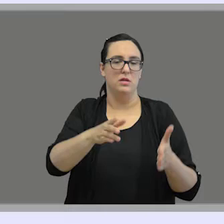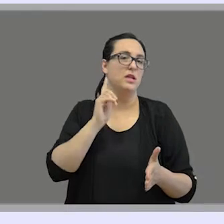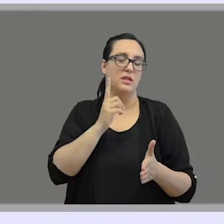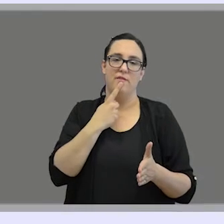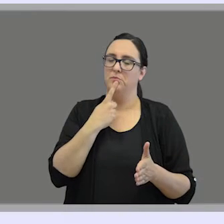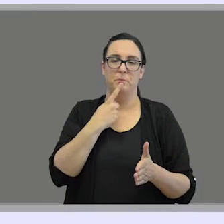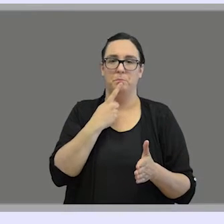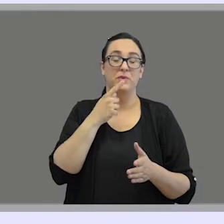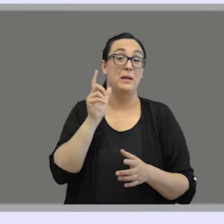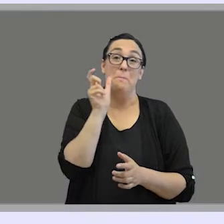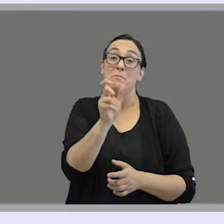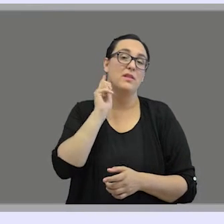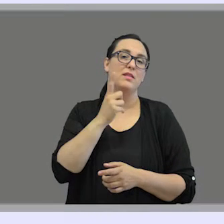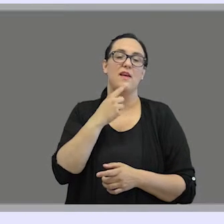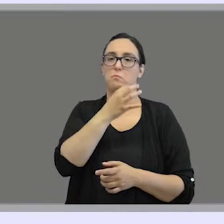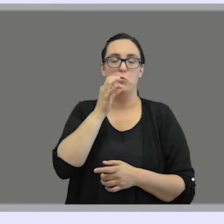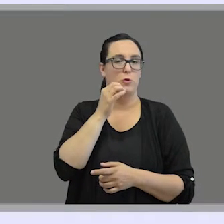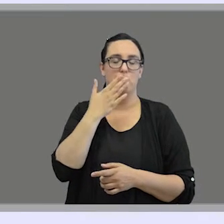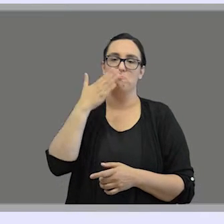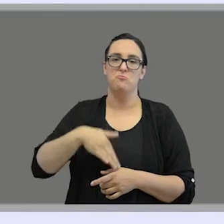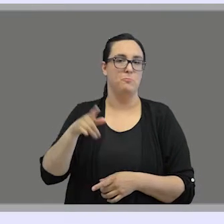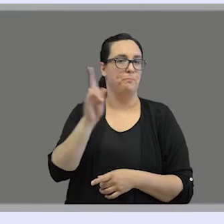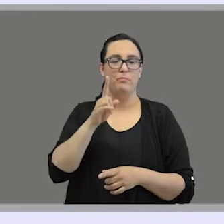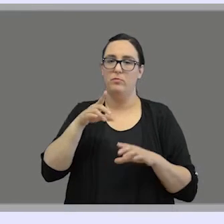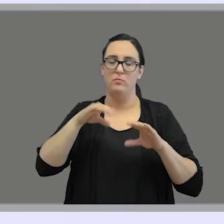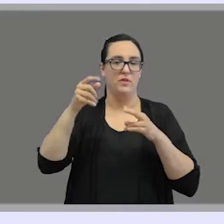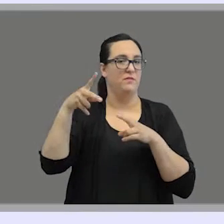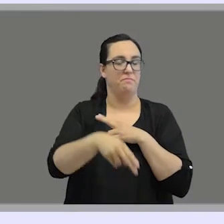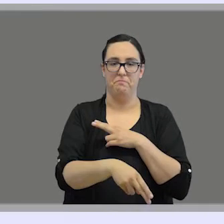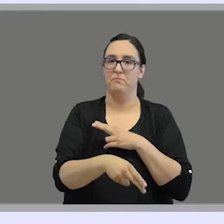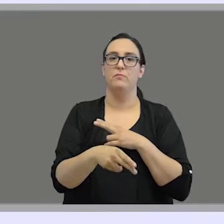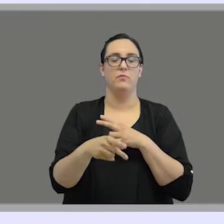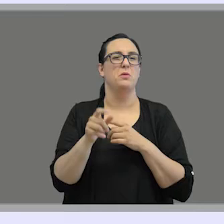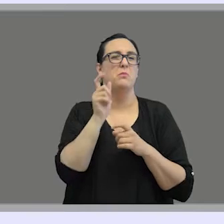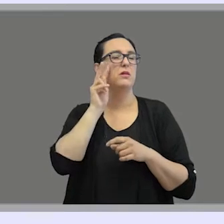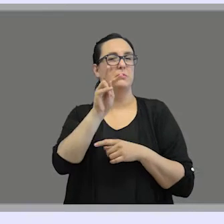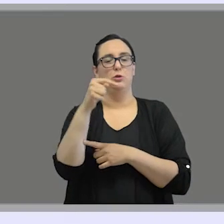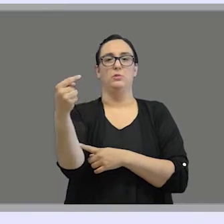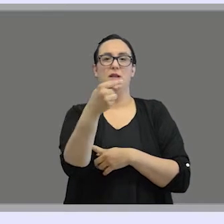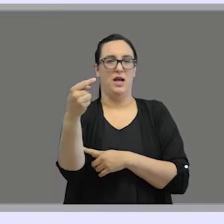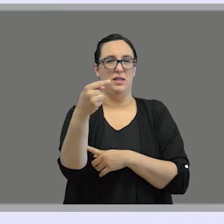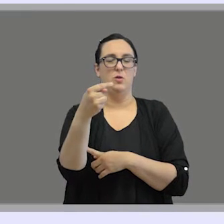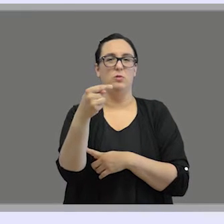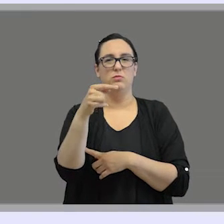that this terminology is no longer used and is considered to have negative connotations,